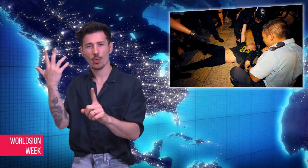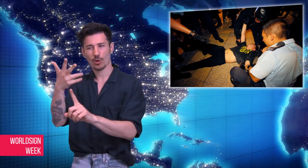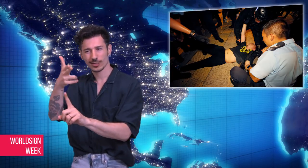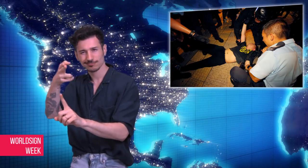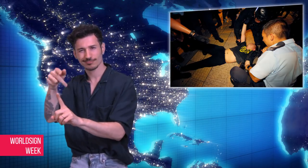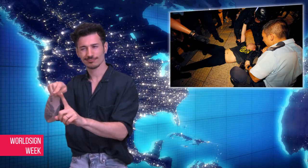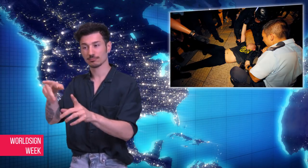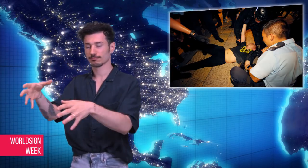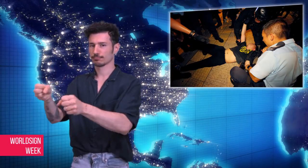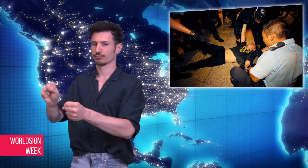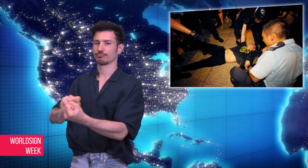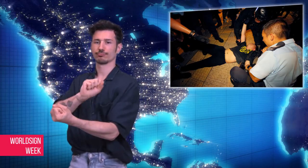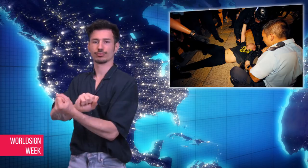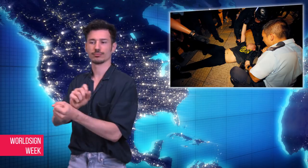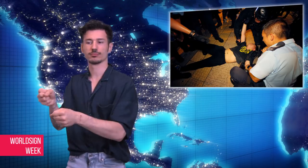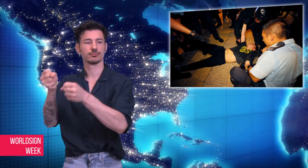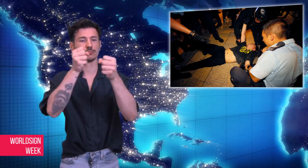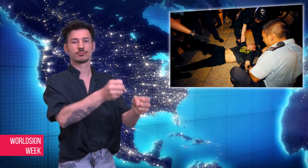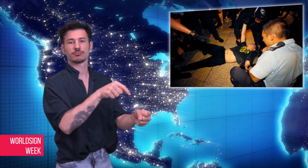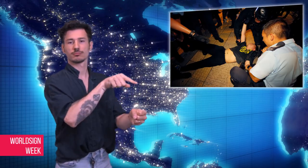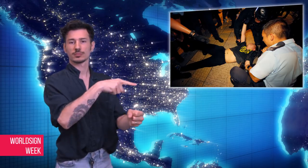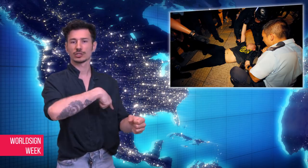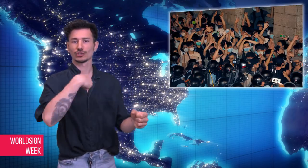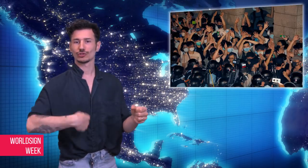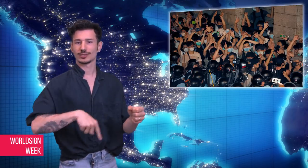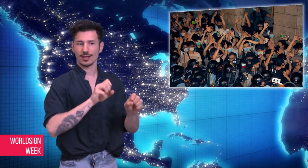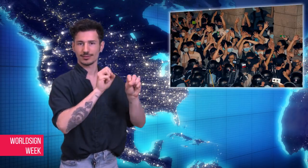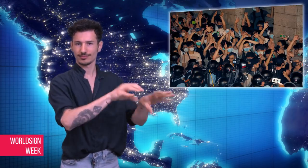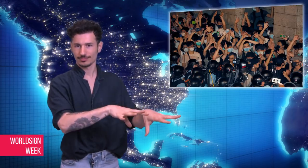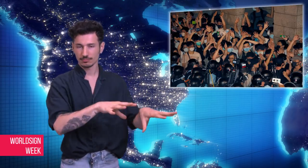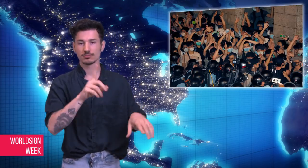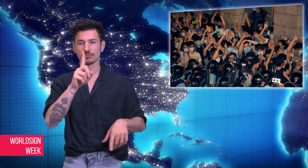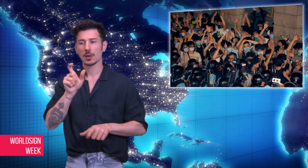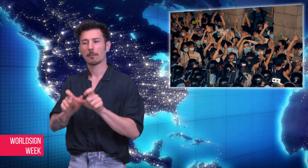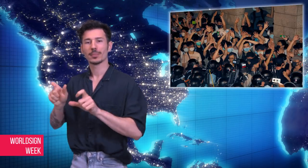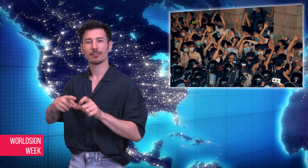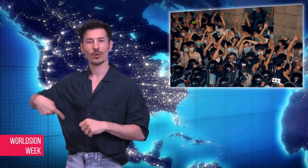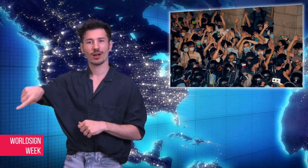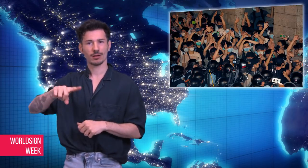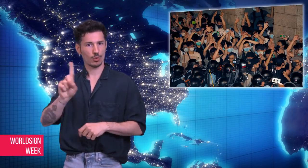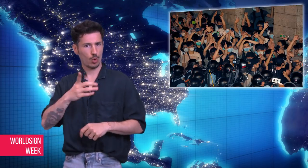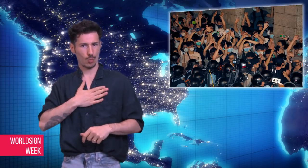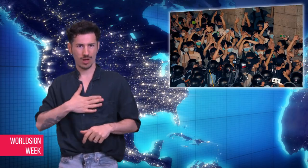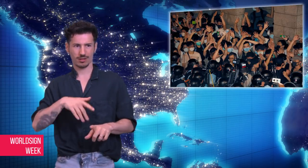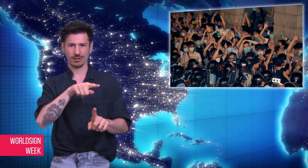that allows criminal suspects to be extradited to mainland China.